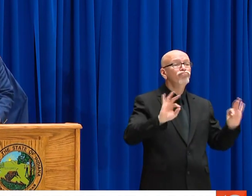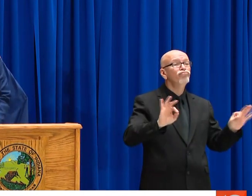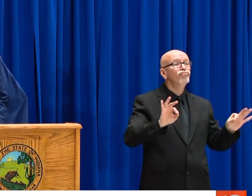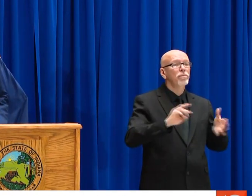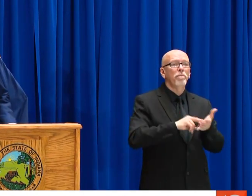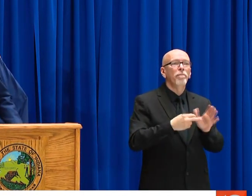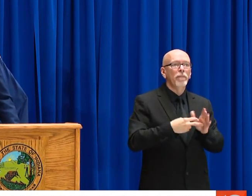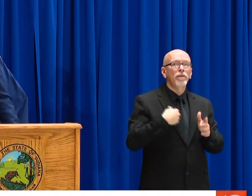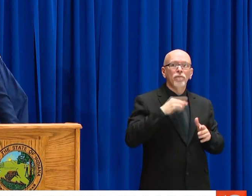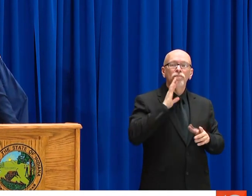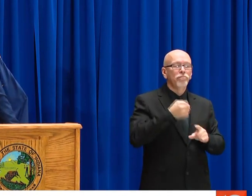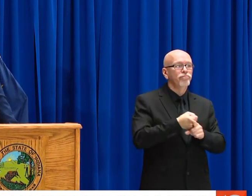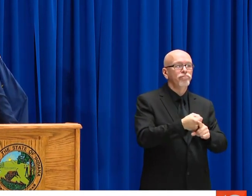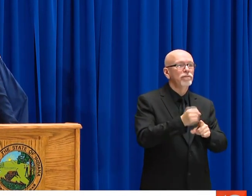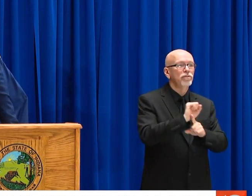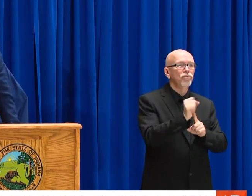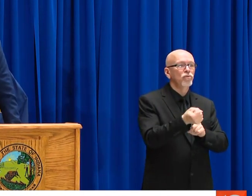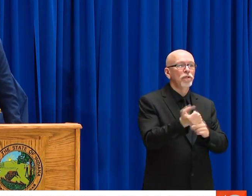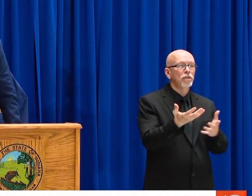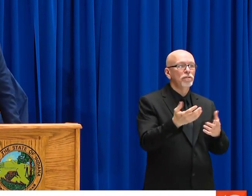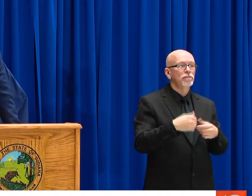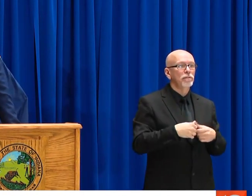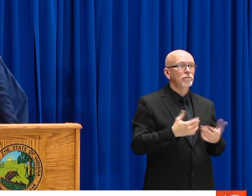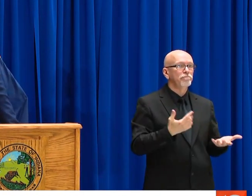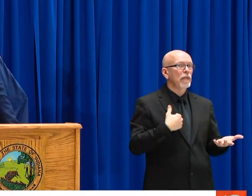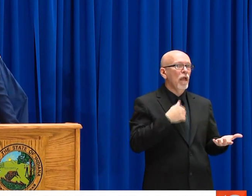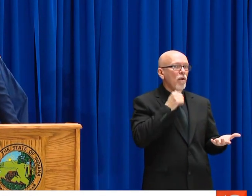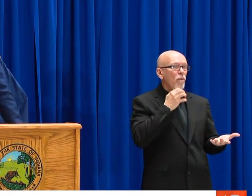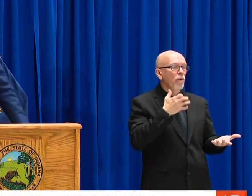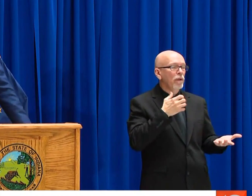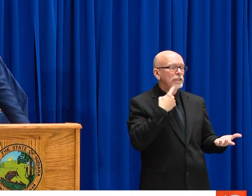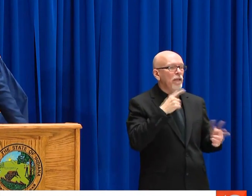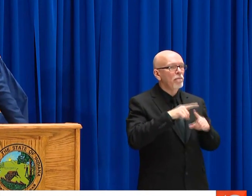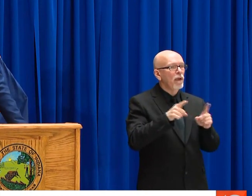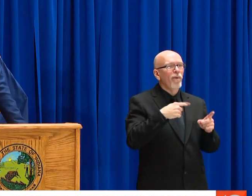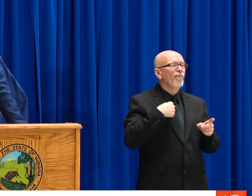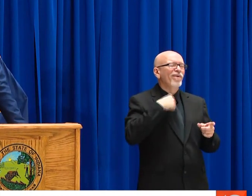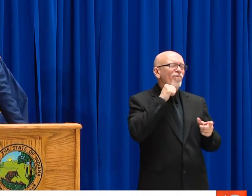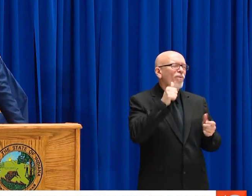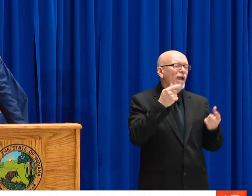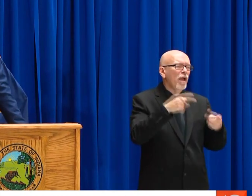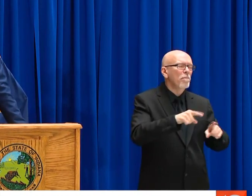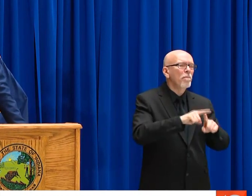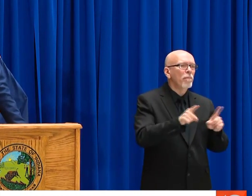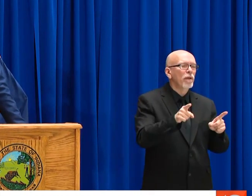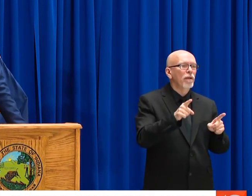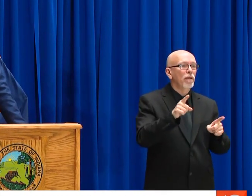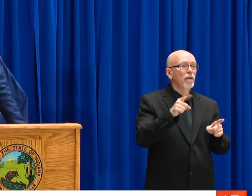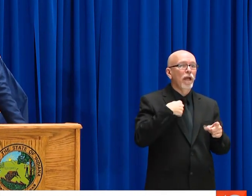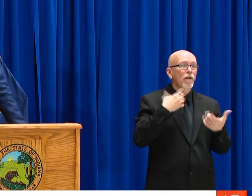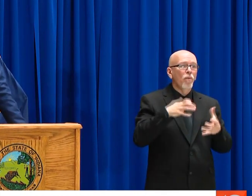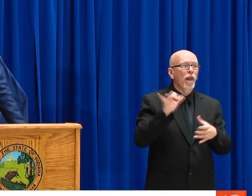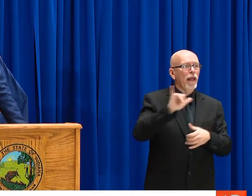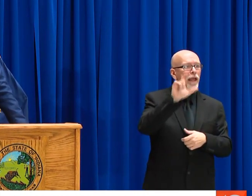TO SLOW THE SPREAD AND FLATTEN THAT CURVE. OR ELSE WE ARE GOING TO FIND